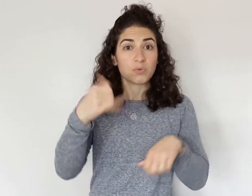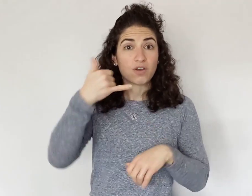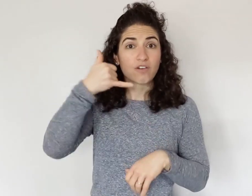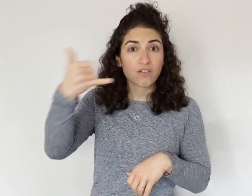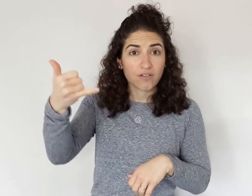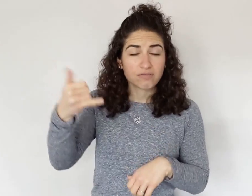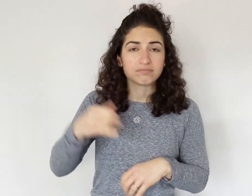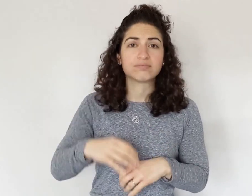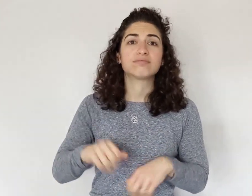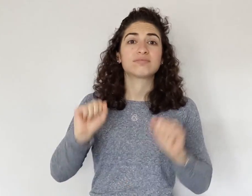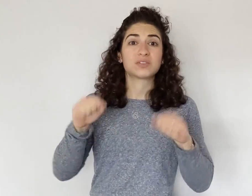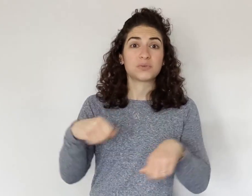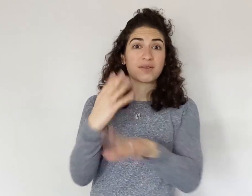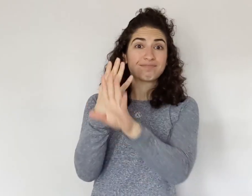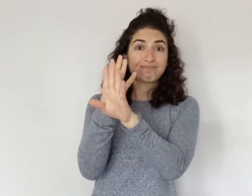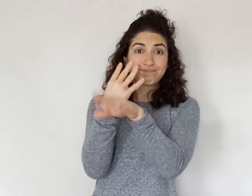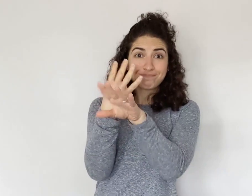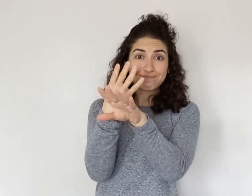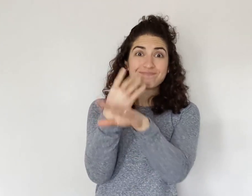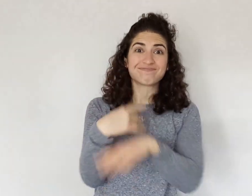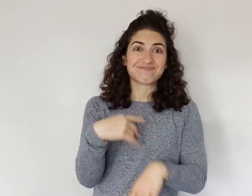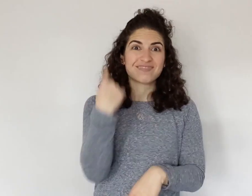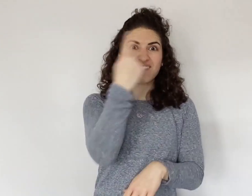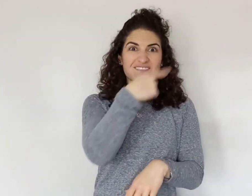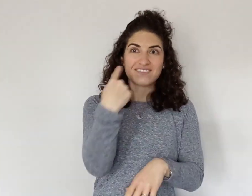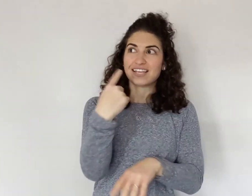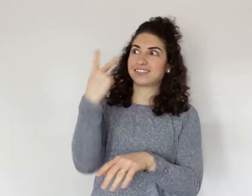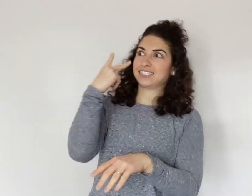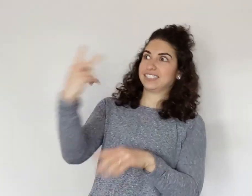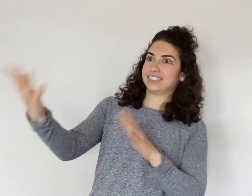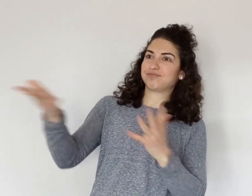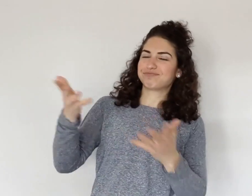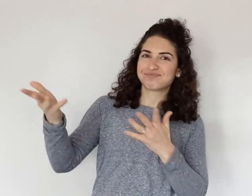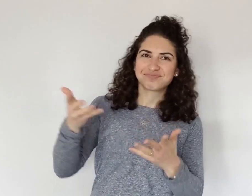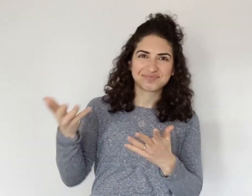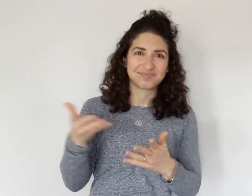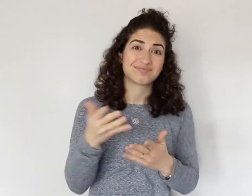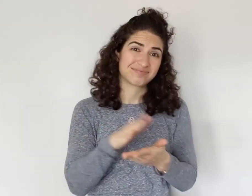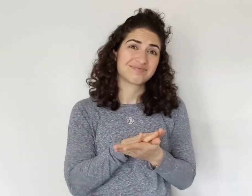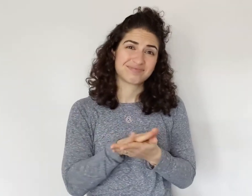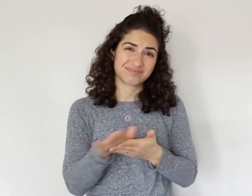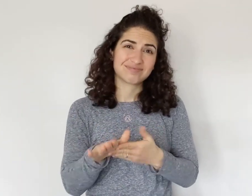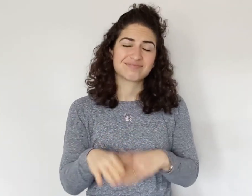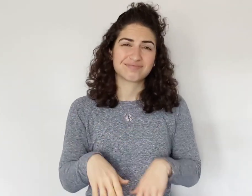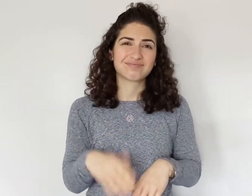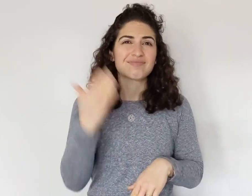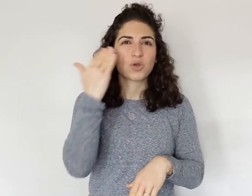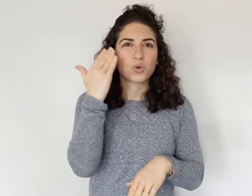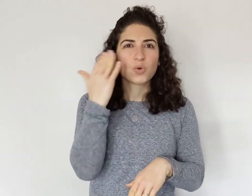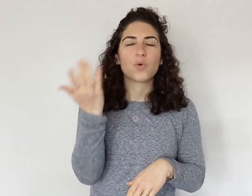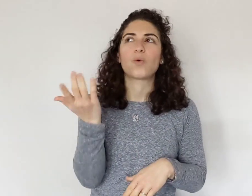You can call, you can video -- you can actually see faces! That's nice.